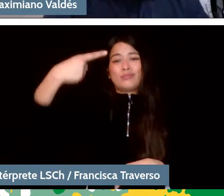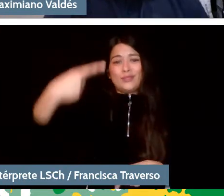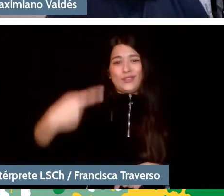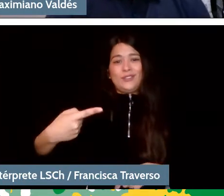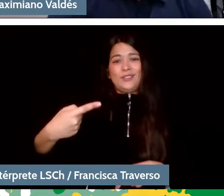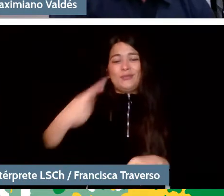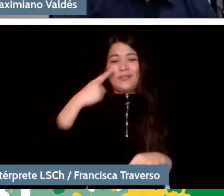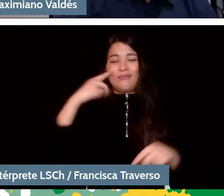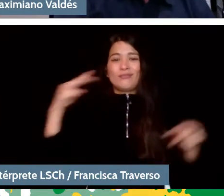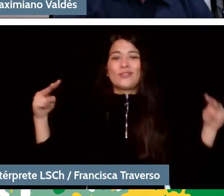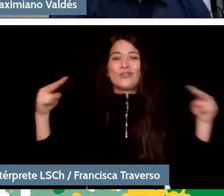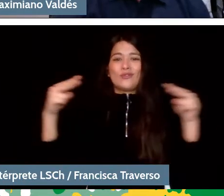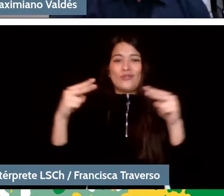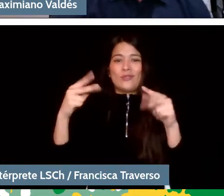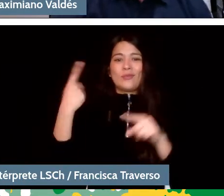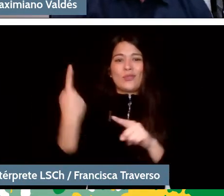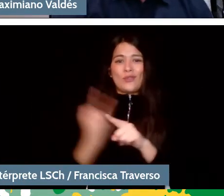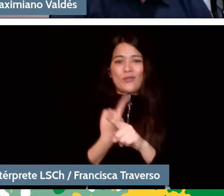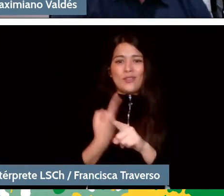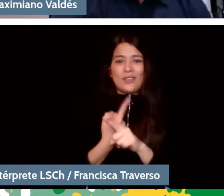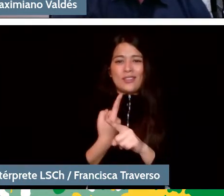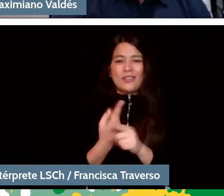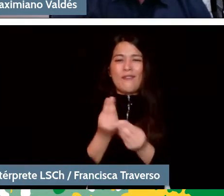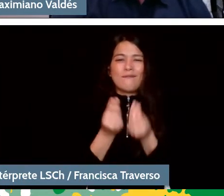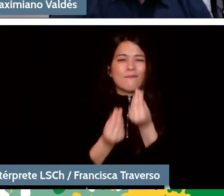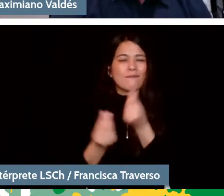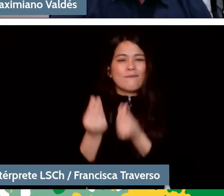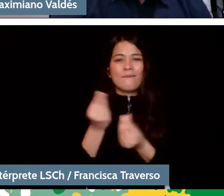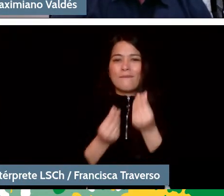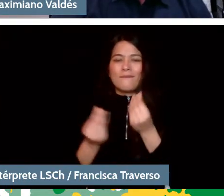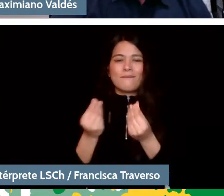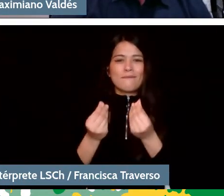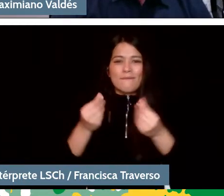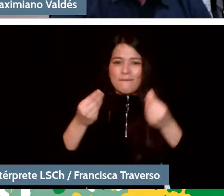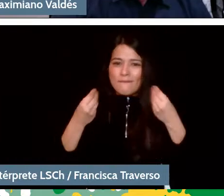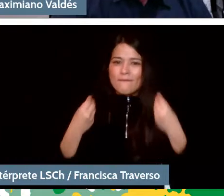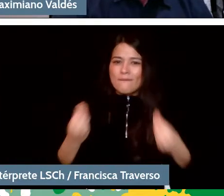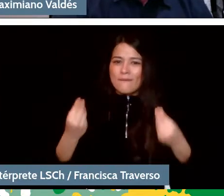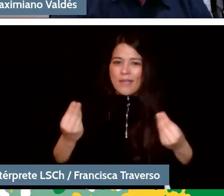for a conversation as rich as the one you have had.